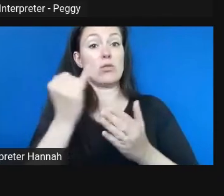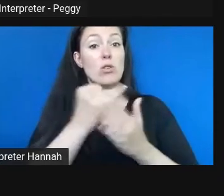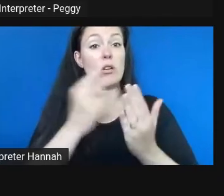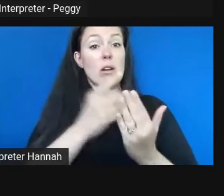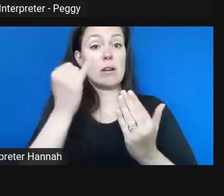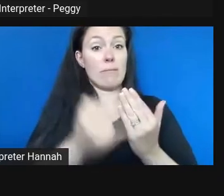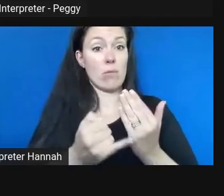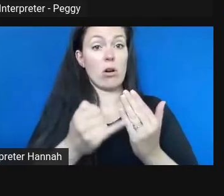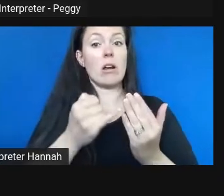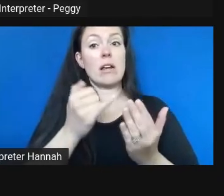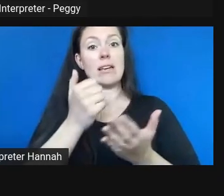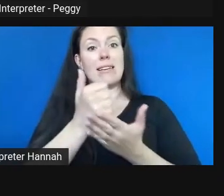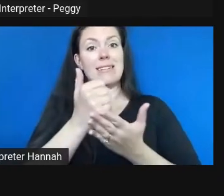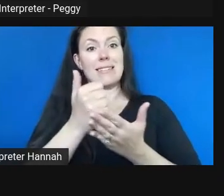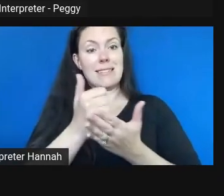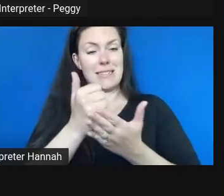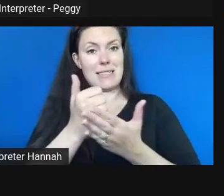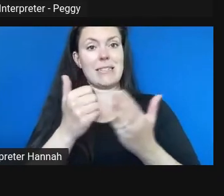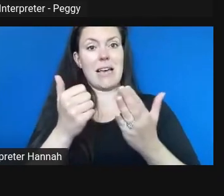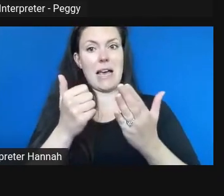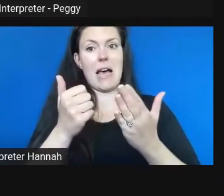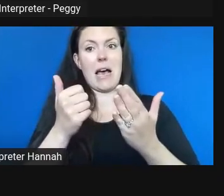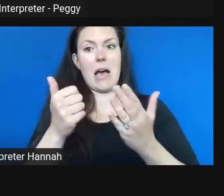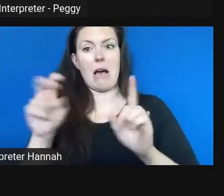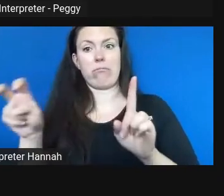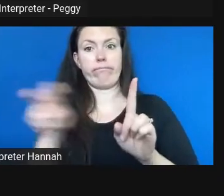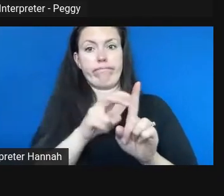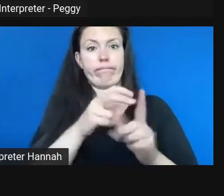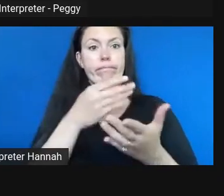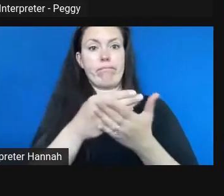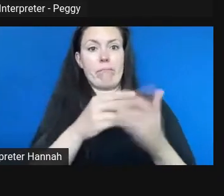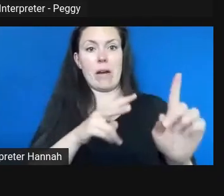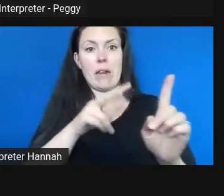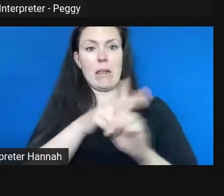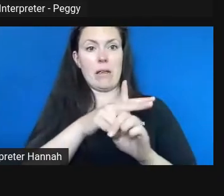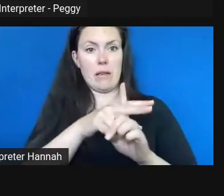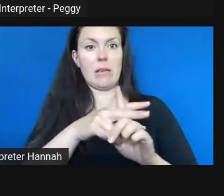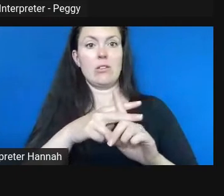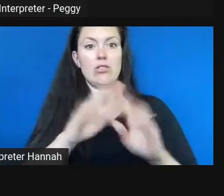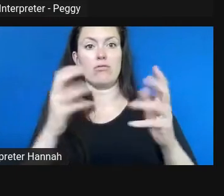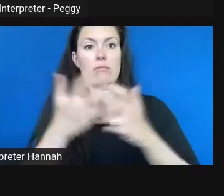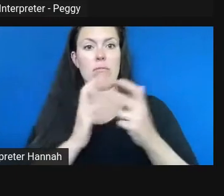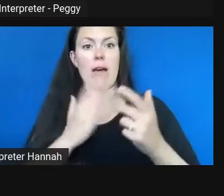to draw foot traffic to the district and kind of align those goals.